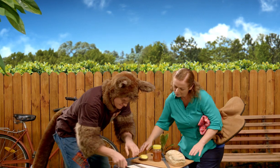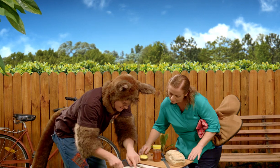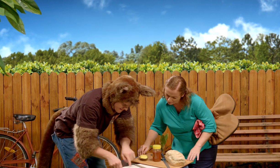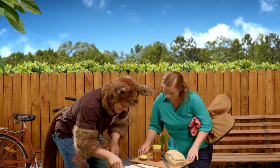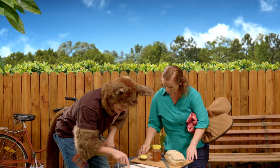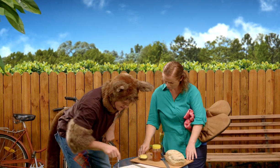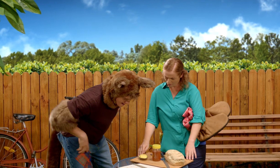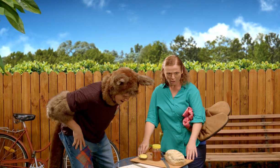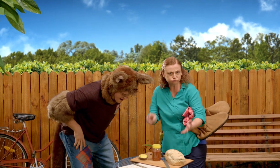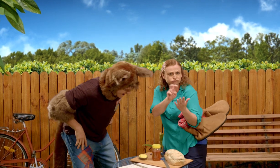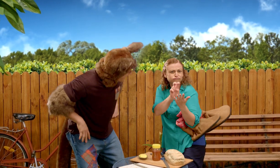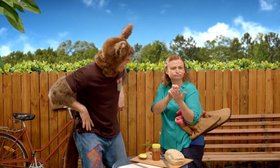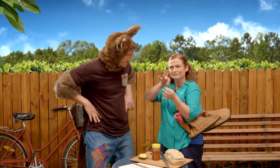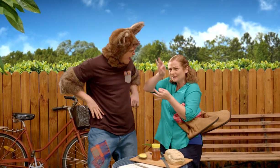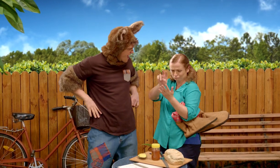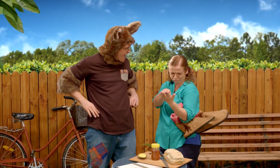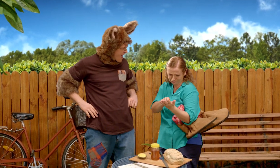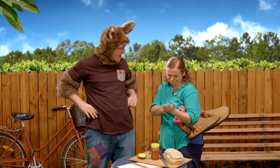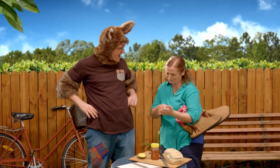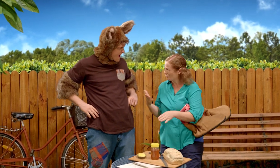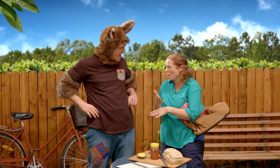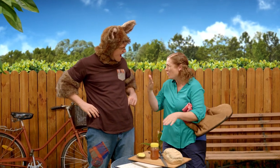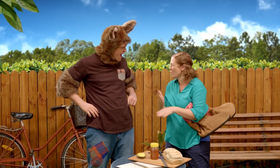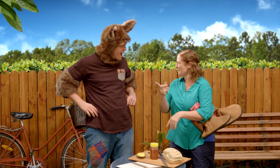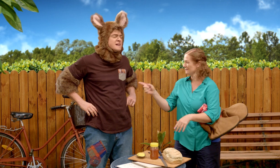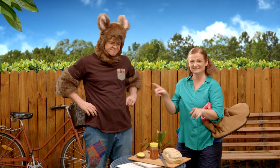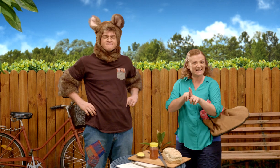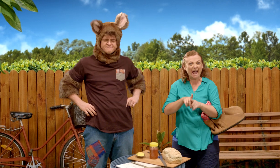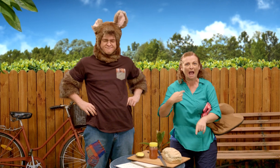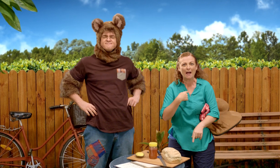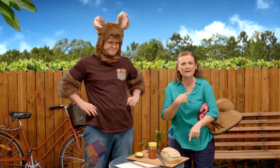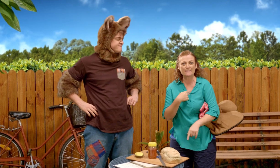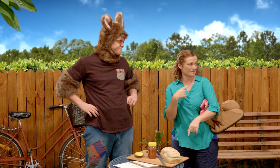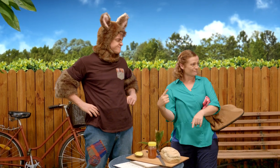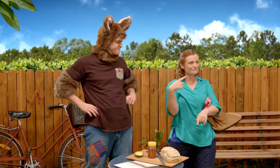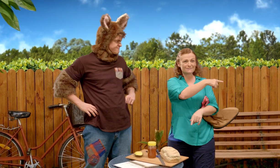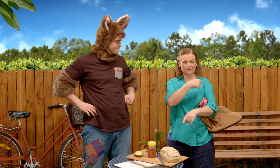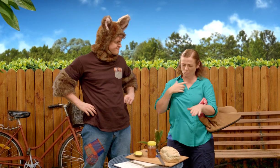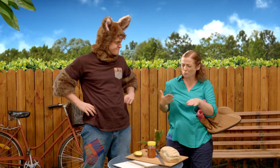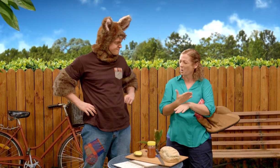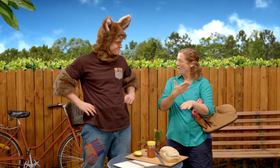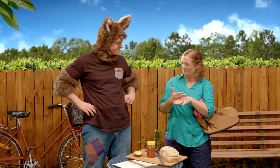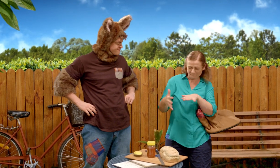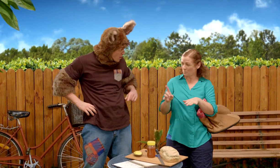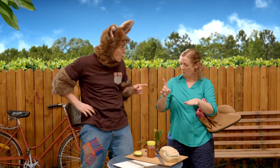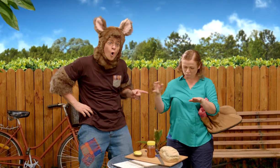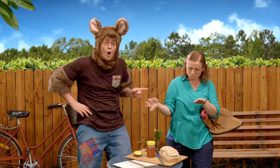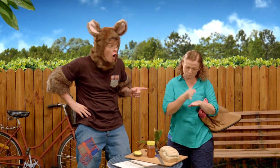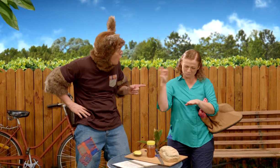I have look. Wow you've done lots of work haven't you? I've been busy too. I've been working hard